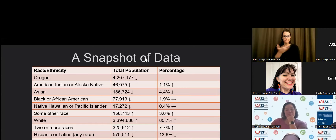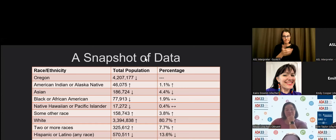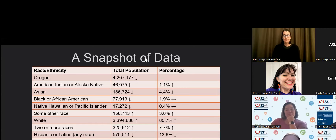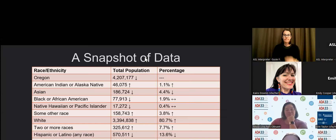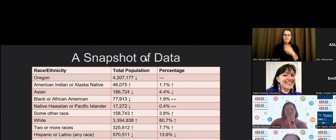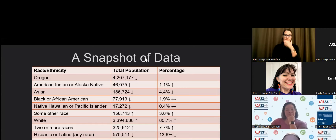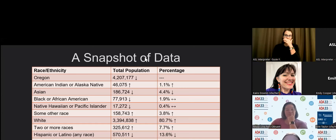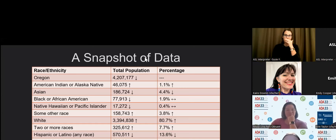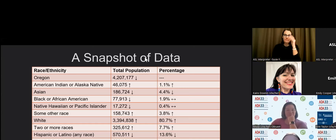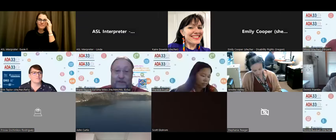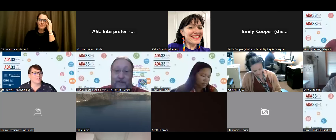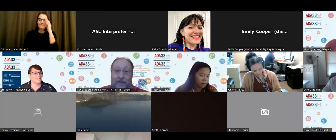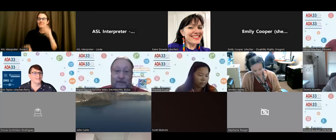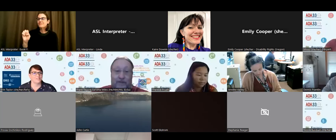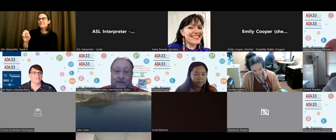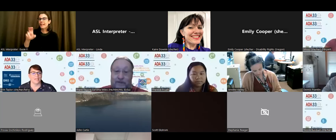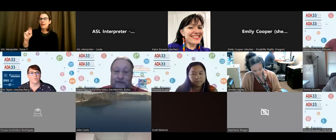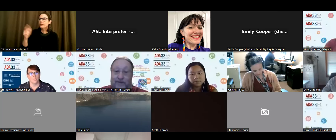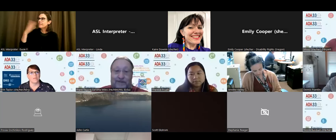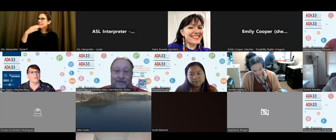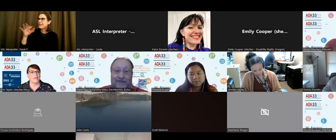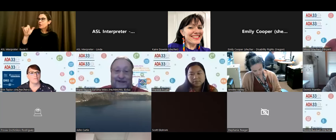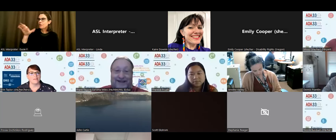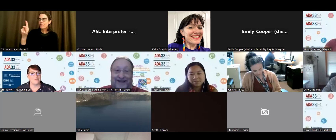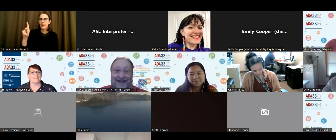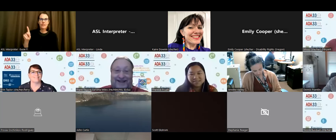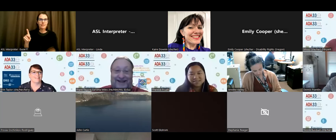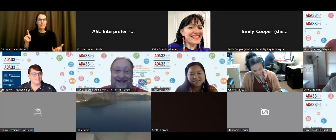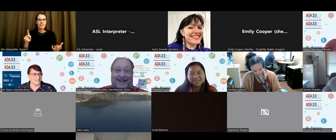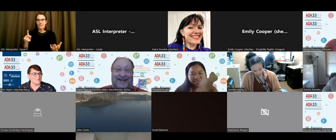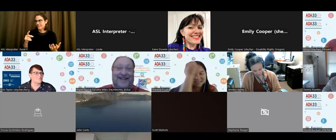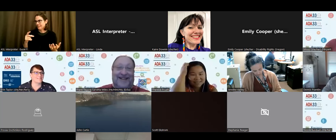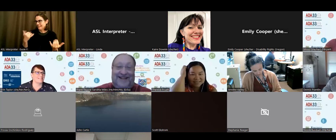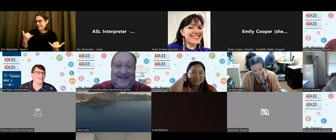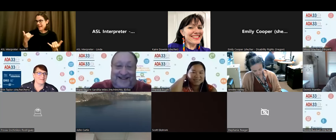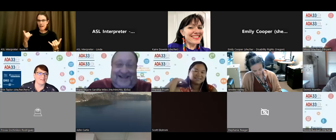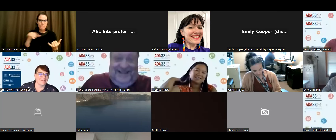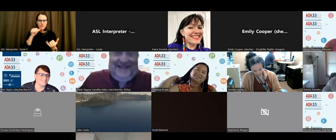This is Aaron speaking. Thanks, Frank. And now that you're like we don't have enough access, so that's what we're going to talk about, right?